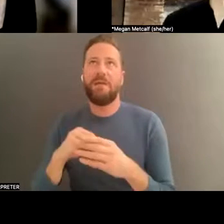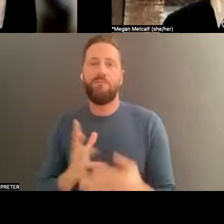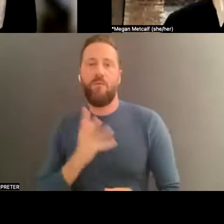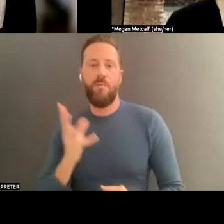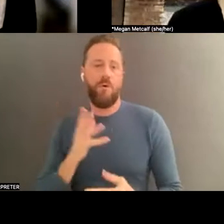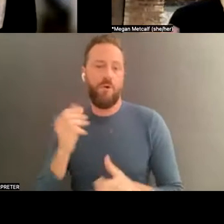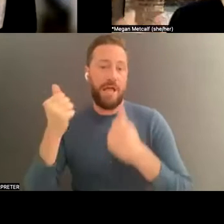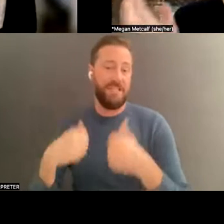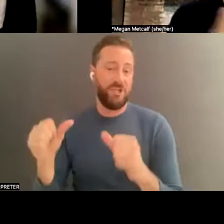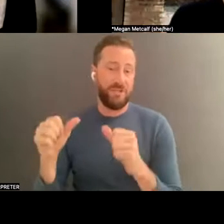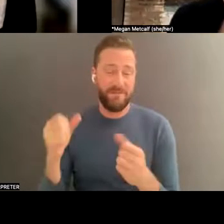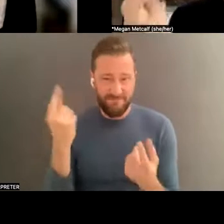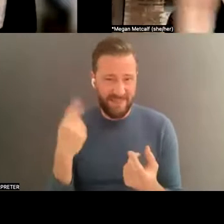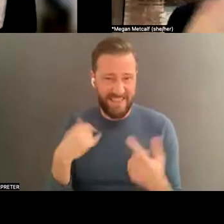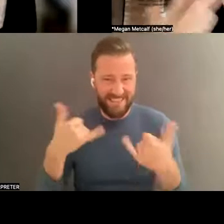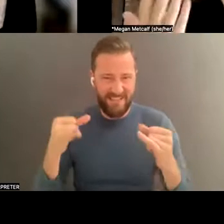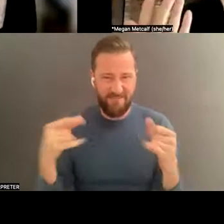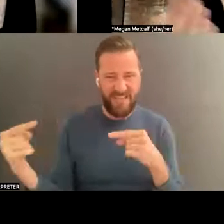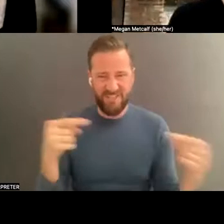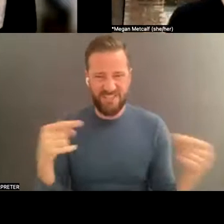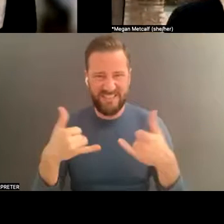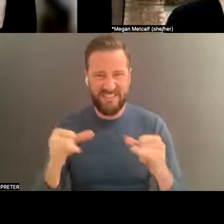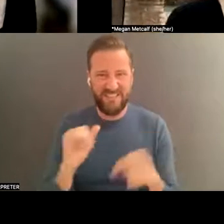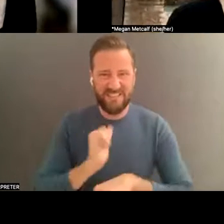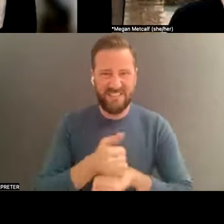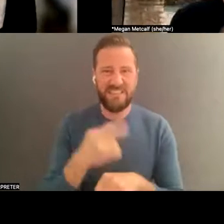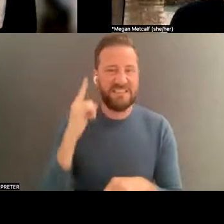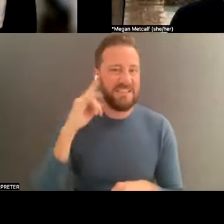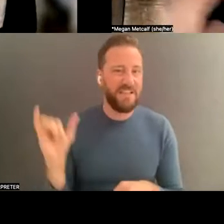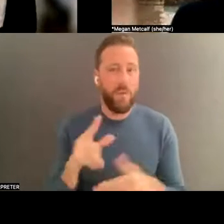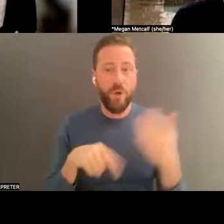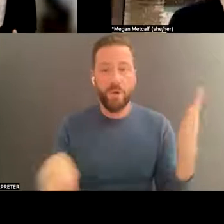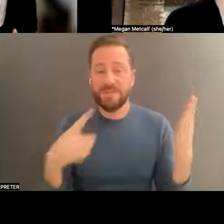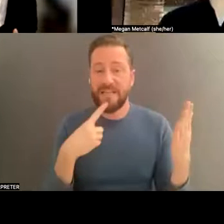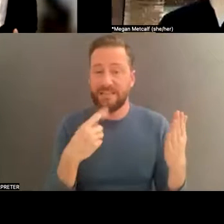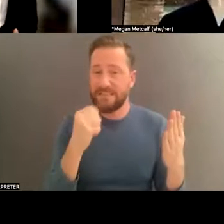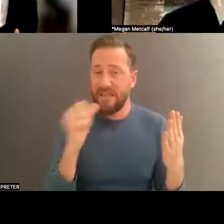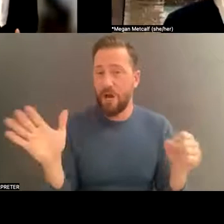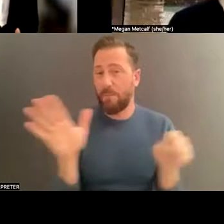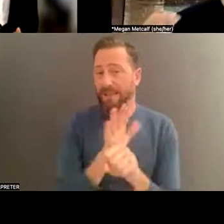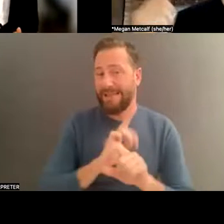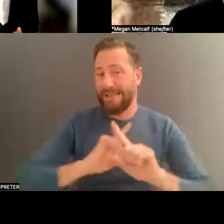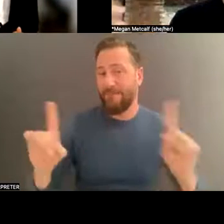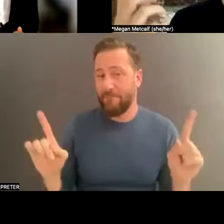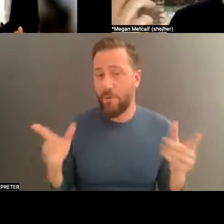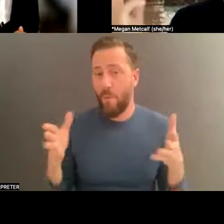still exist, so it sounds like what you're saying is it's not completely different the way that